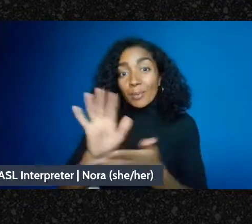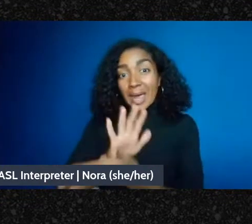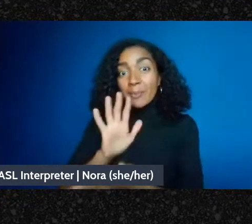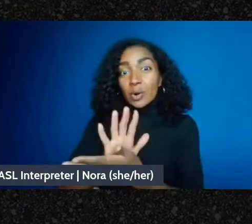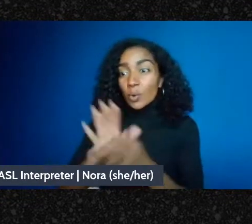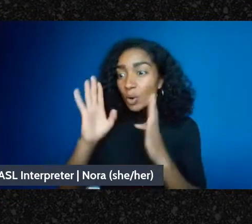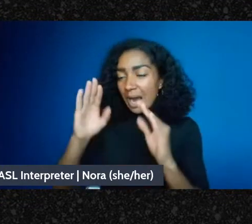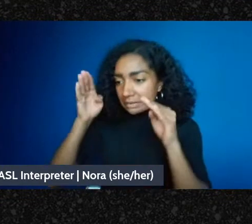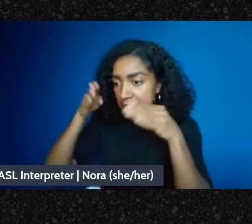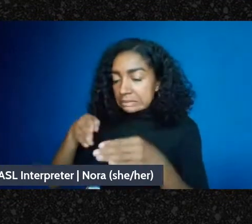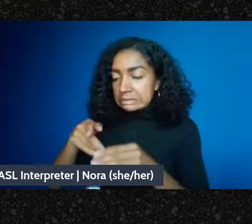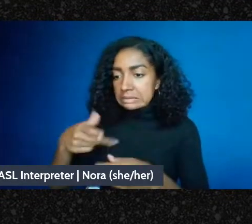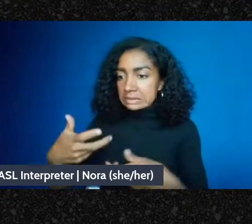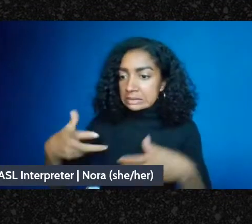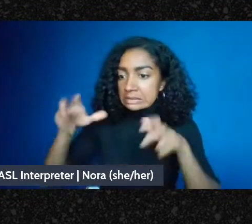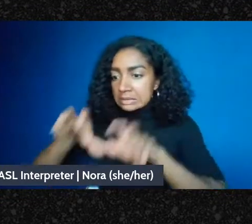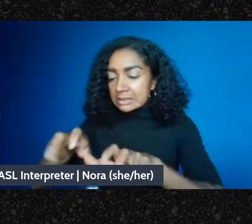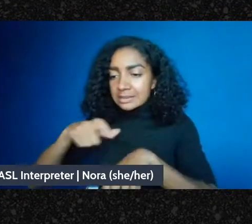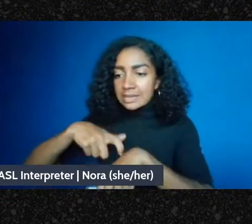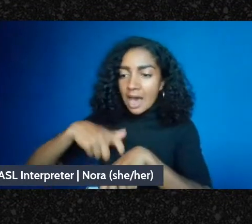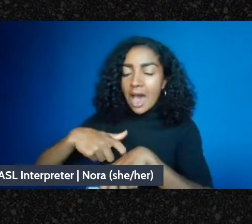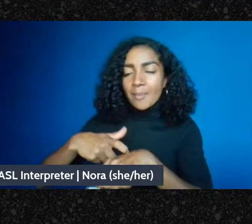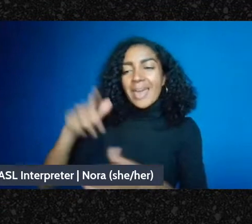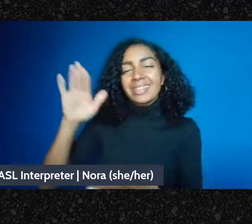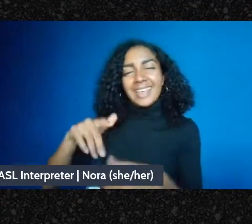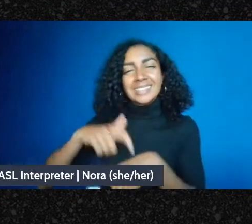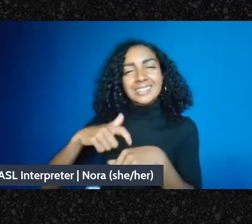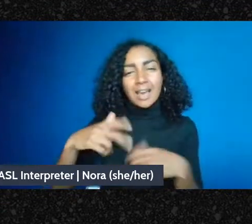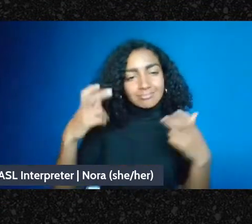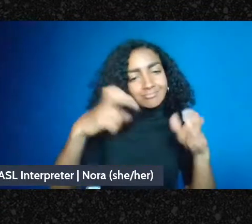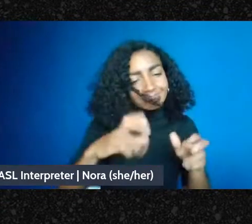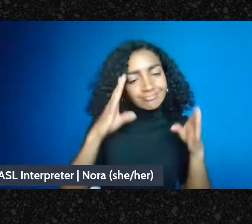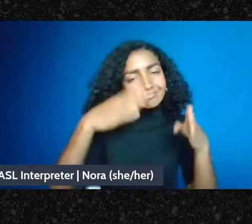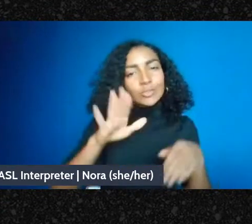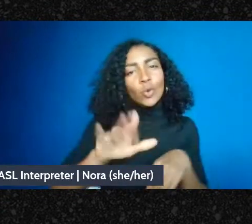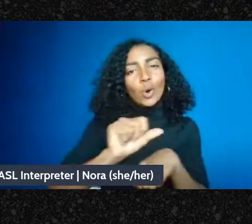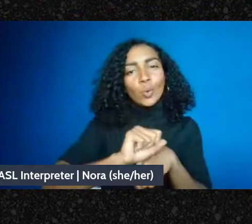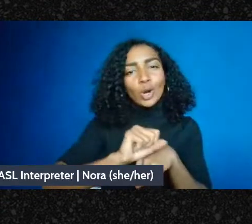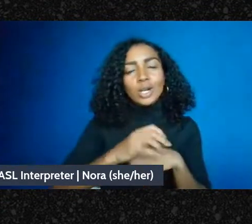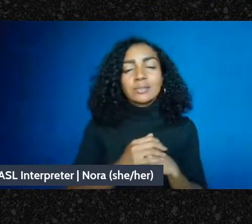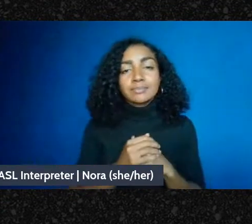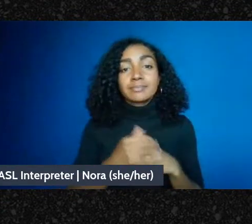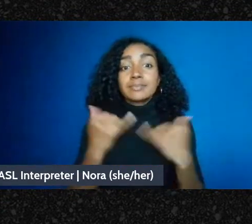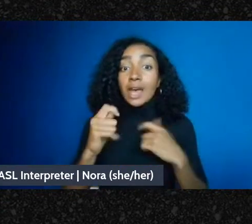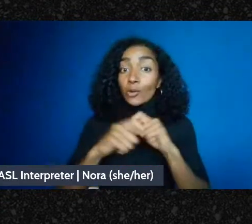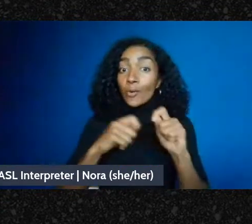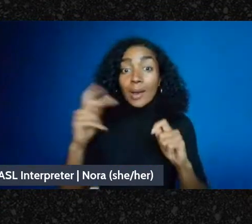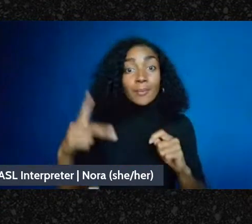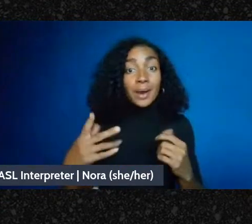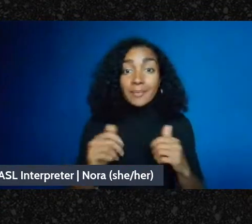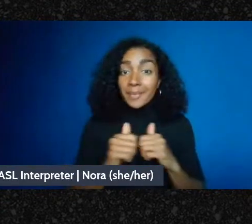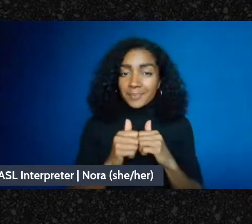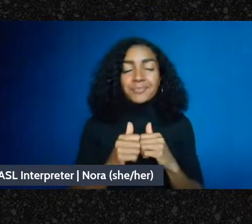and less time that you can spend on your work and I'm going to wrap up my presentation here